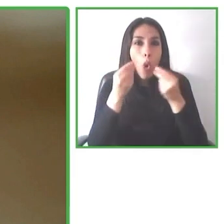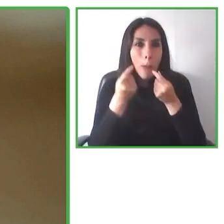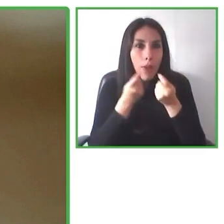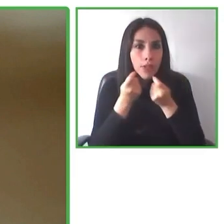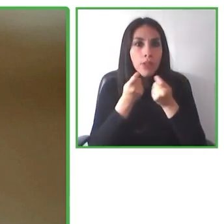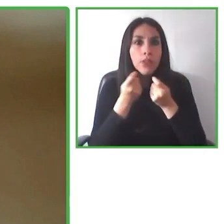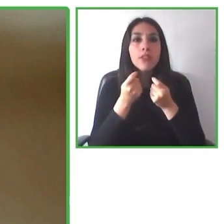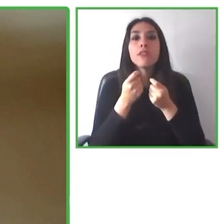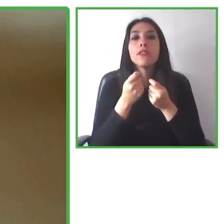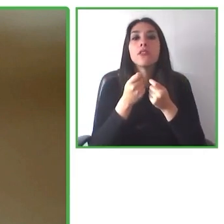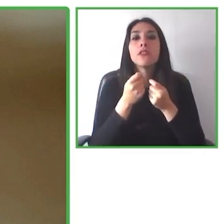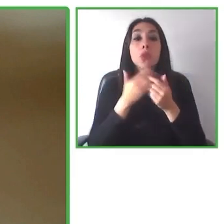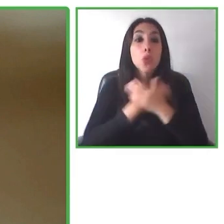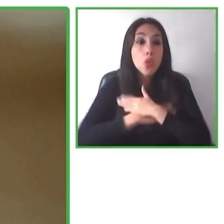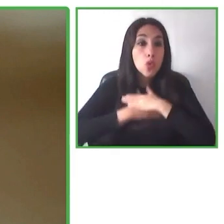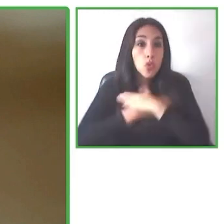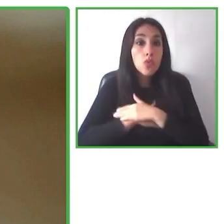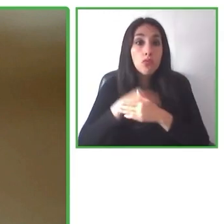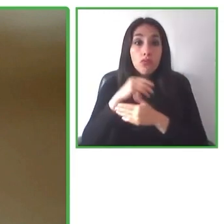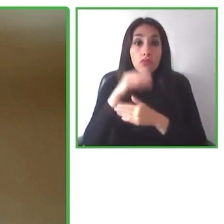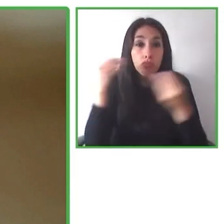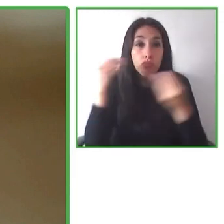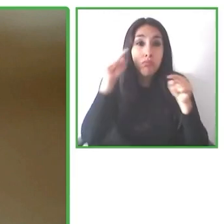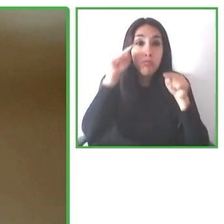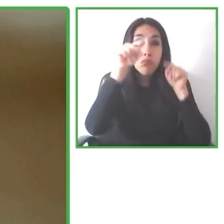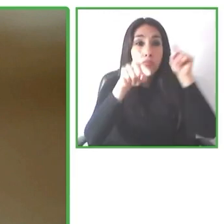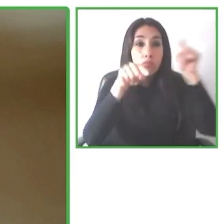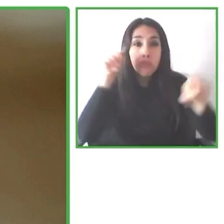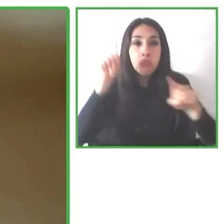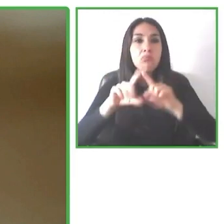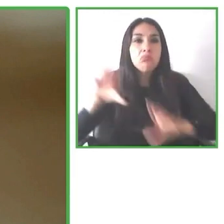providing quality experiences for tourist destinations.